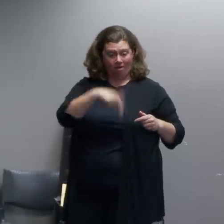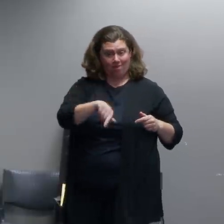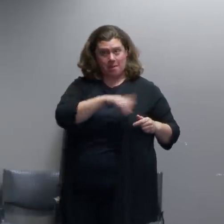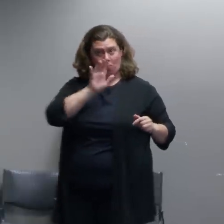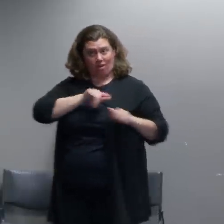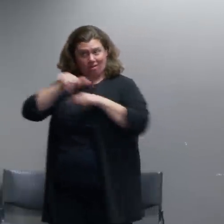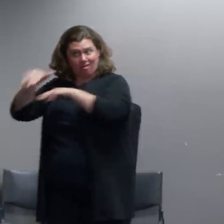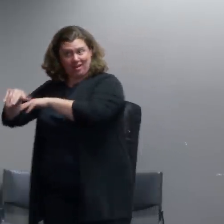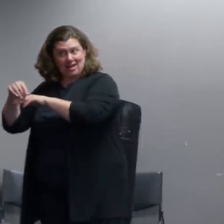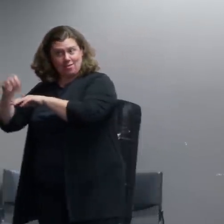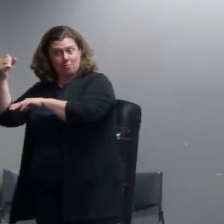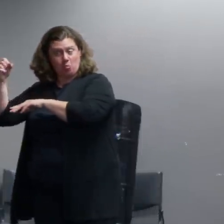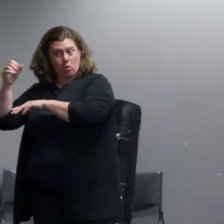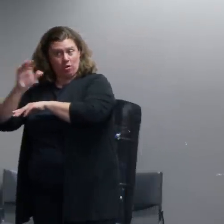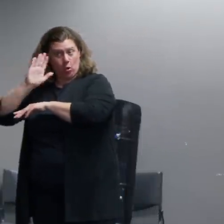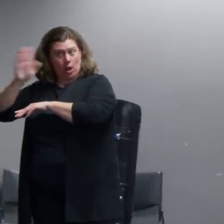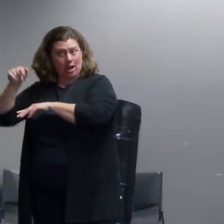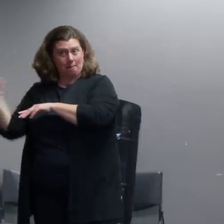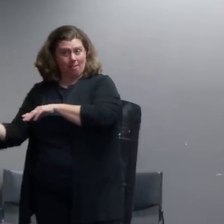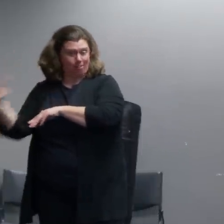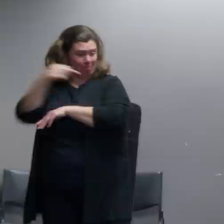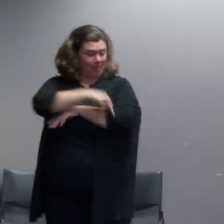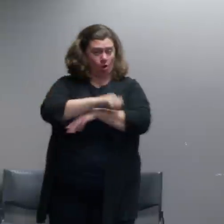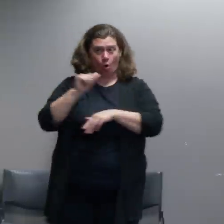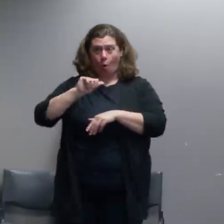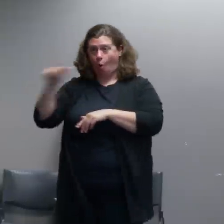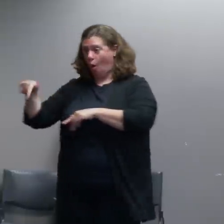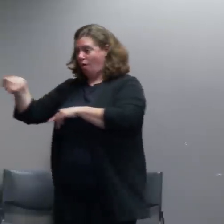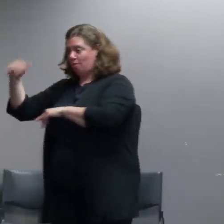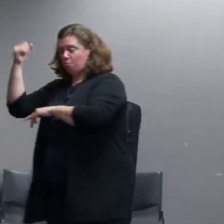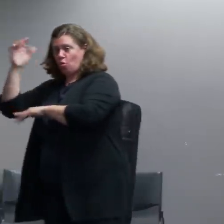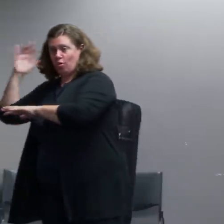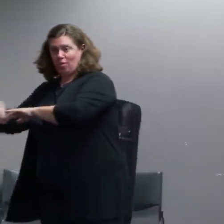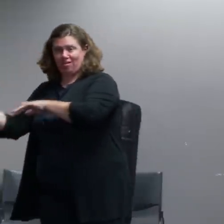is one thing or the other you know you can be a protester holding